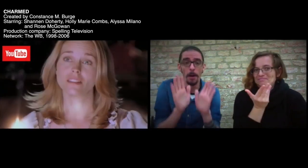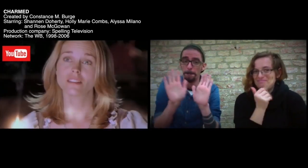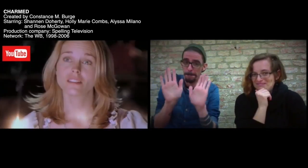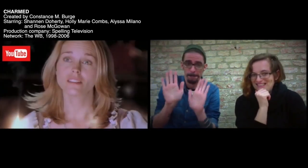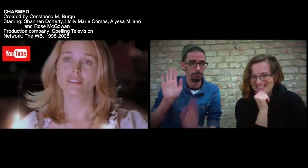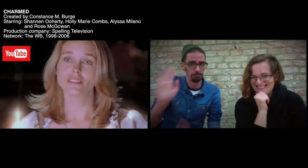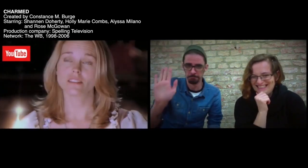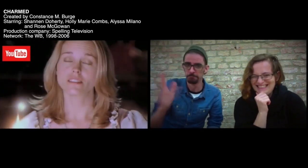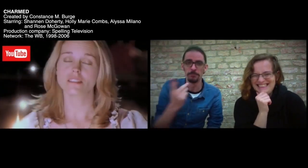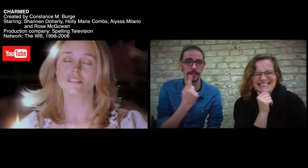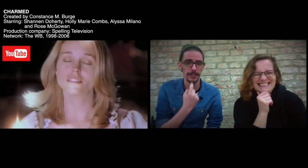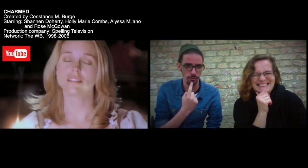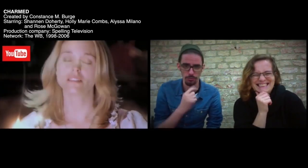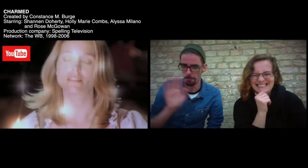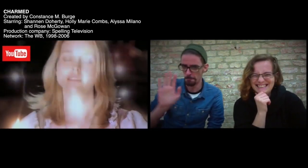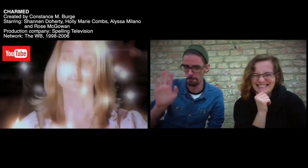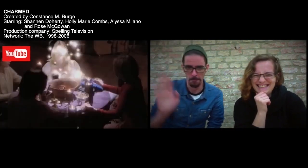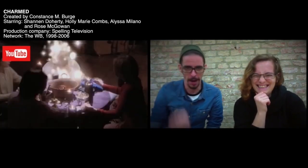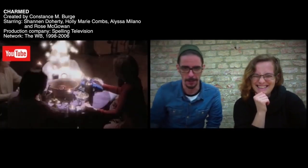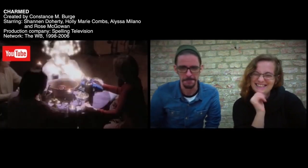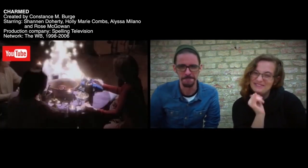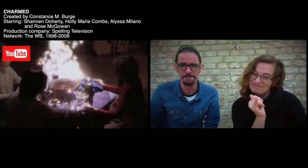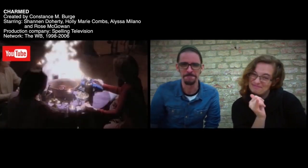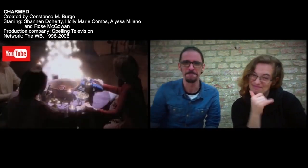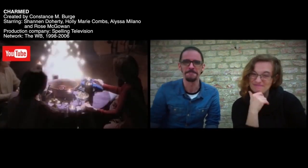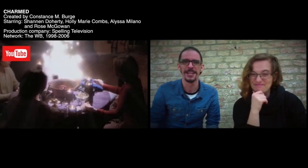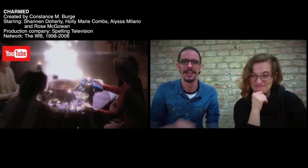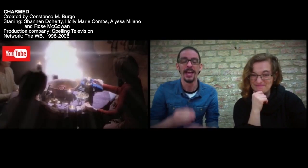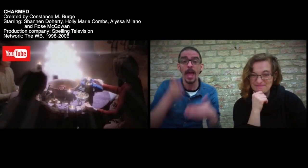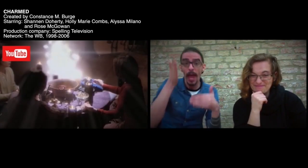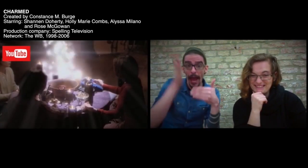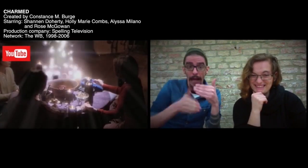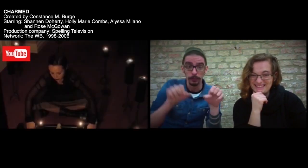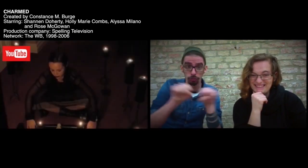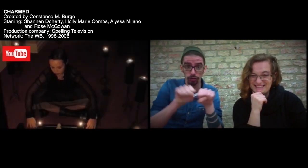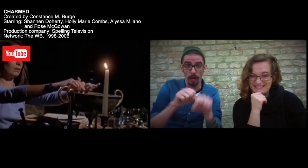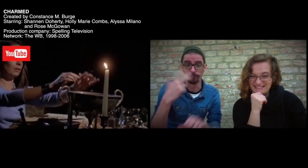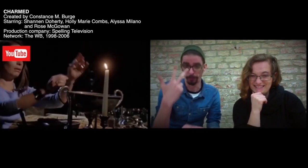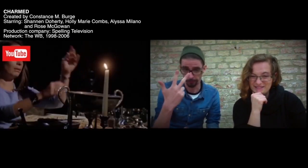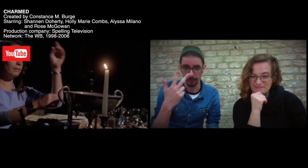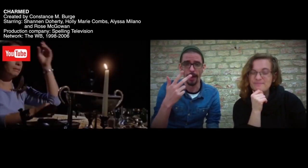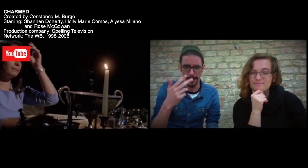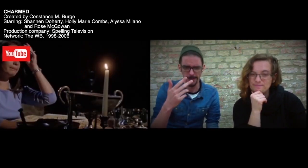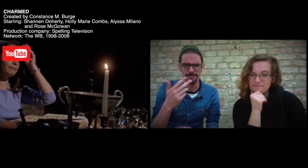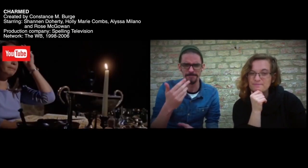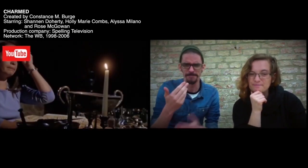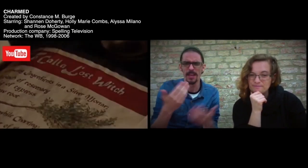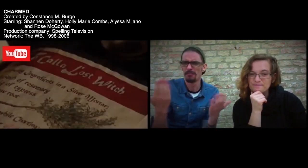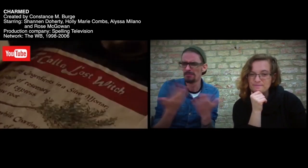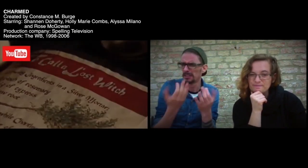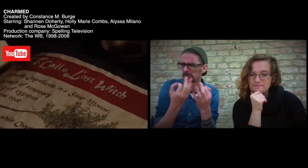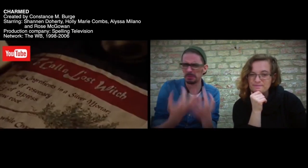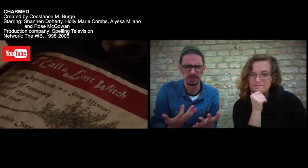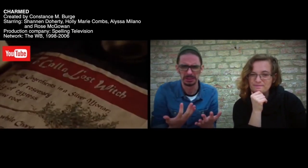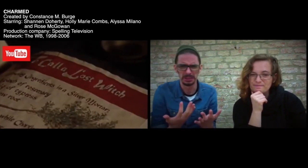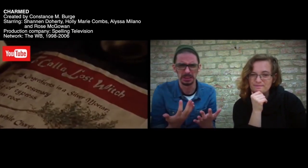Anyway, it's her own business. - That’s true. What happens at the end of the third season?